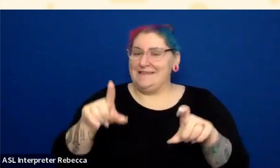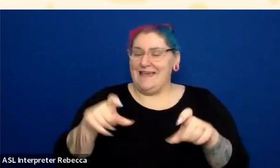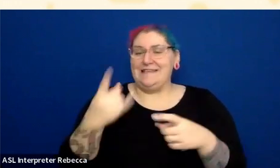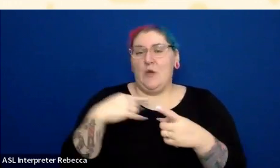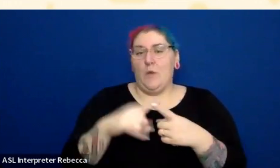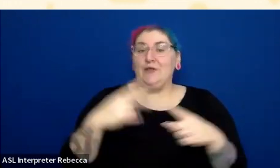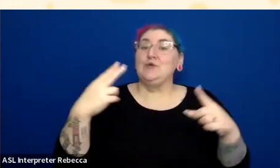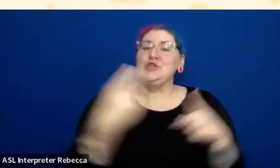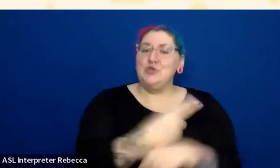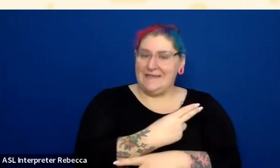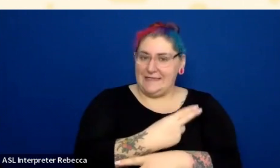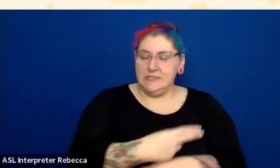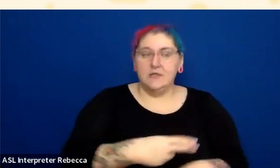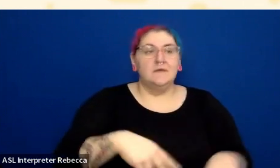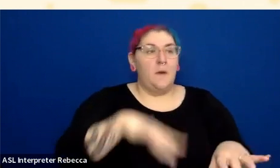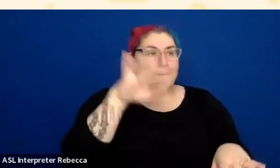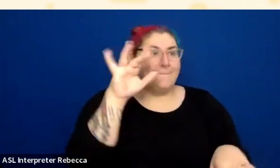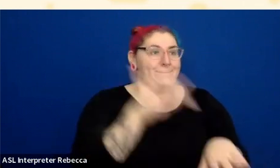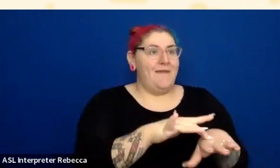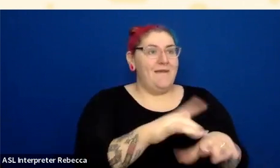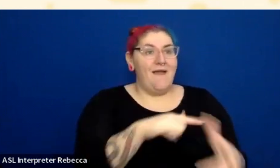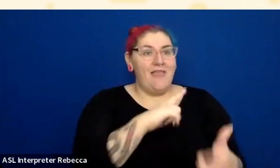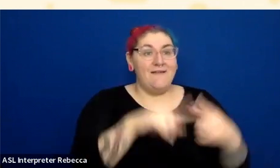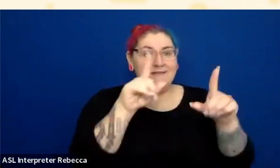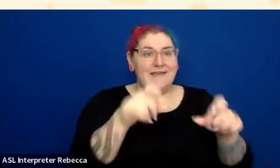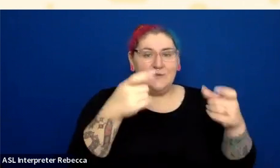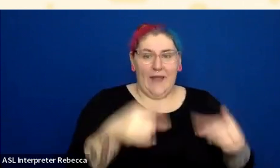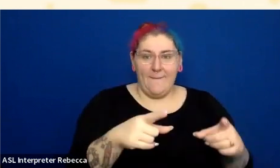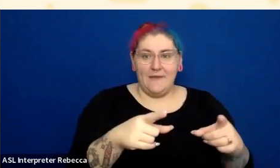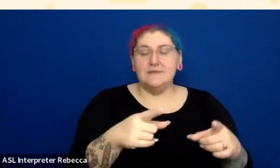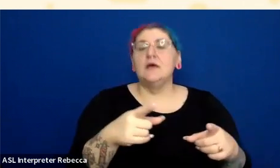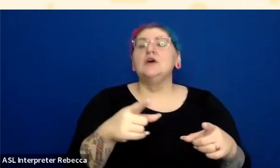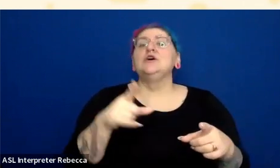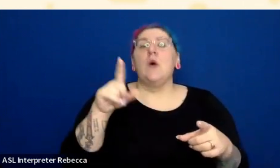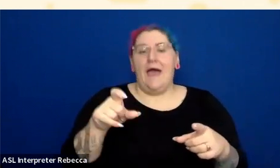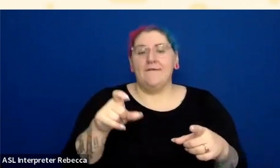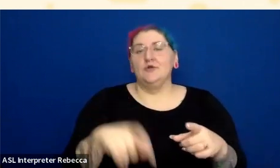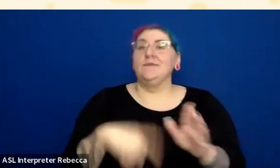So it's like, OK, default, focus, hover, error, active, you know, all the different states.